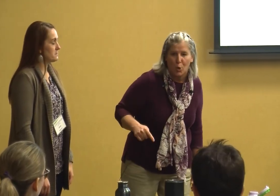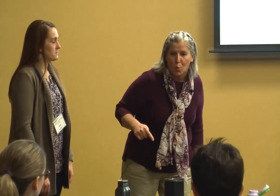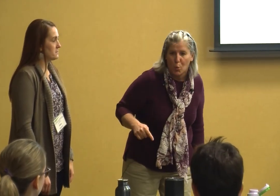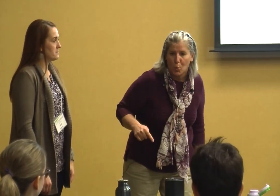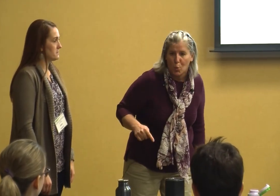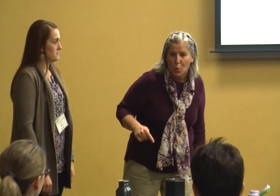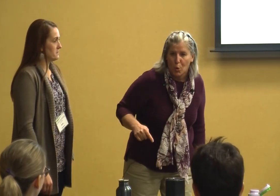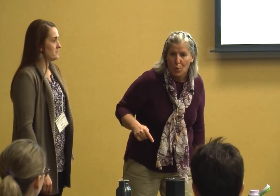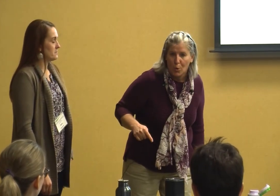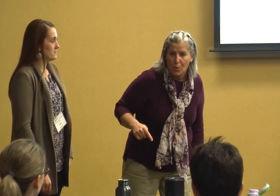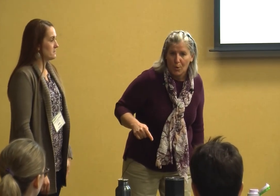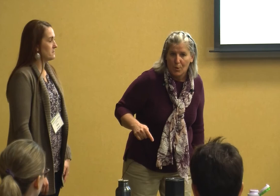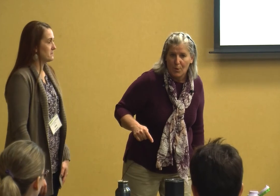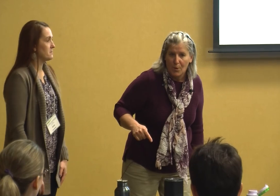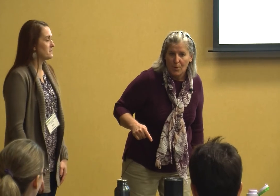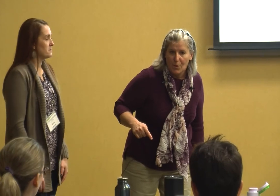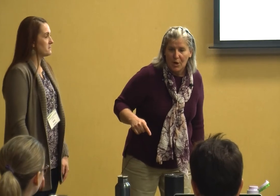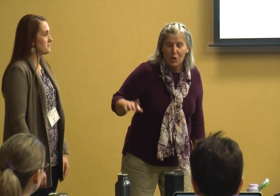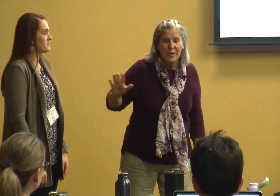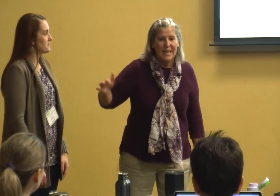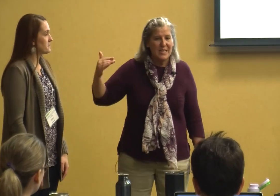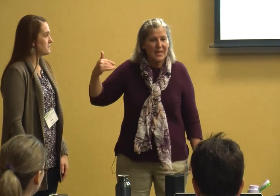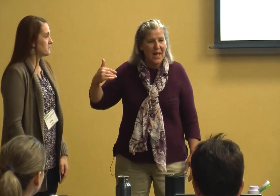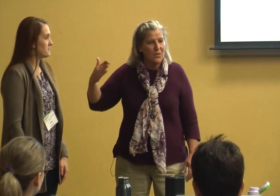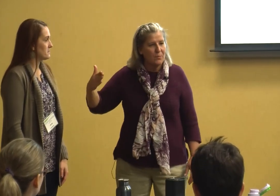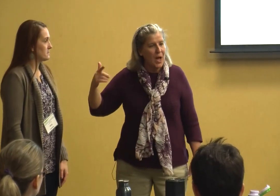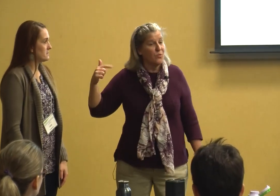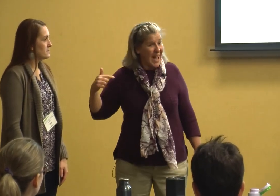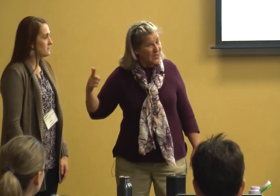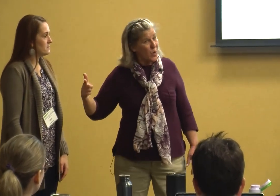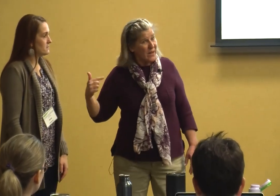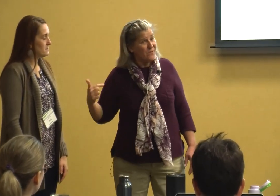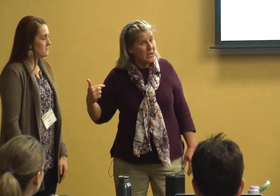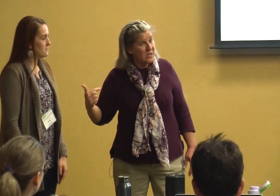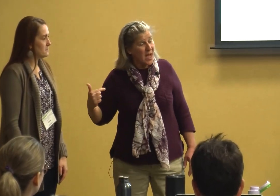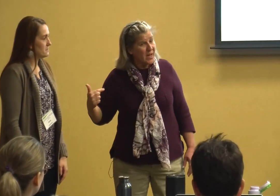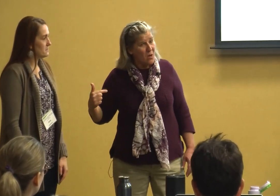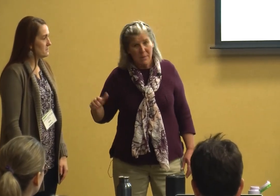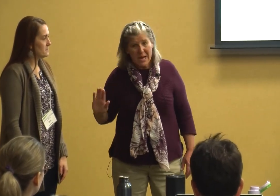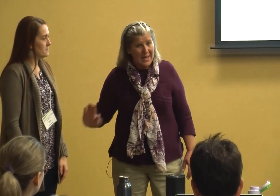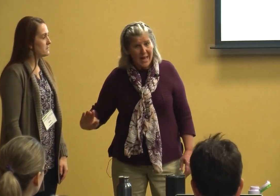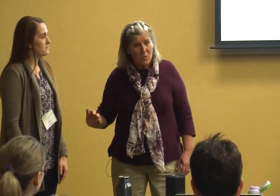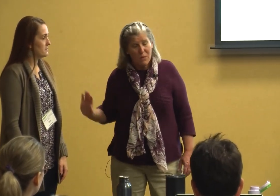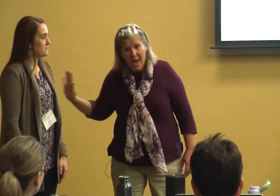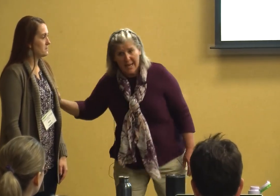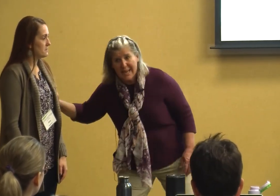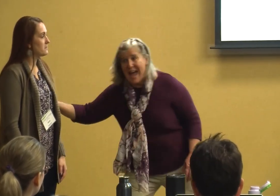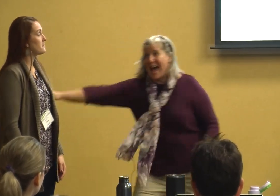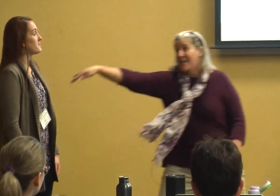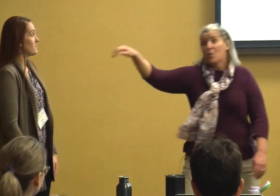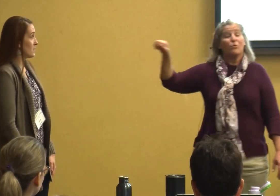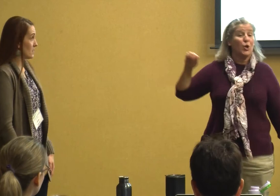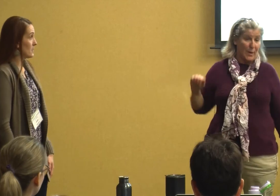you need to let them know that's what it feels like on me and I don't like it I don't do it